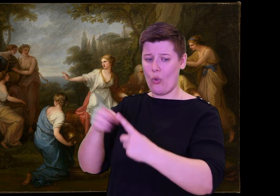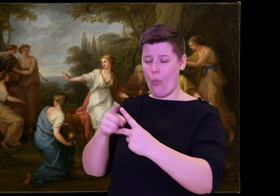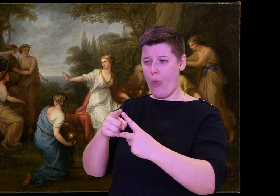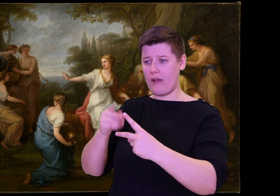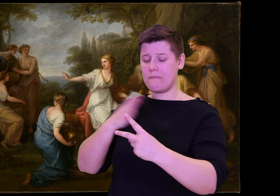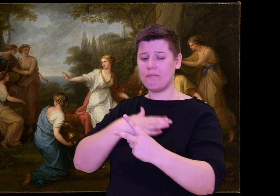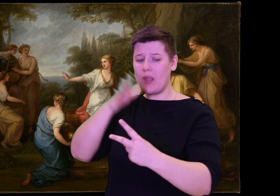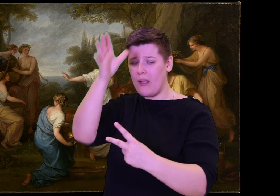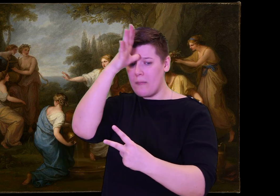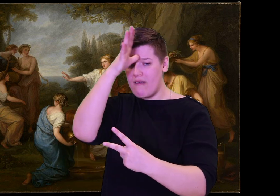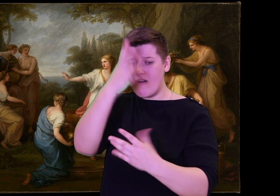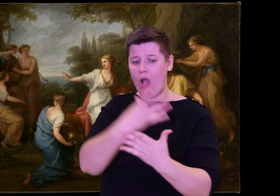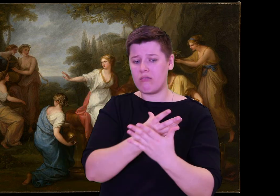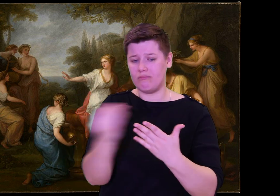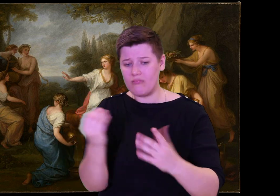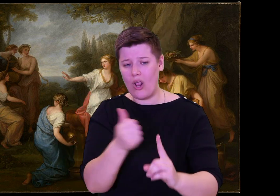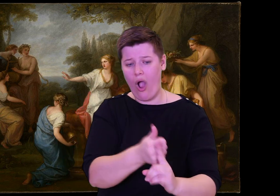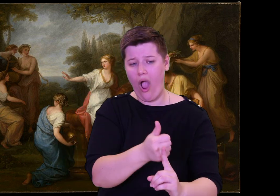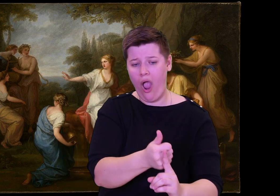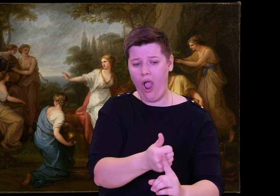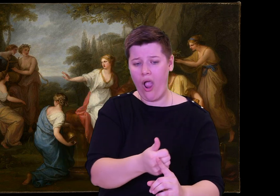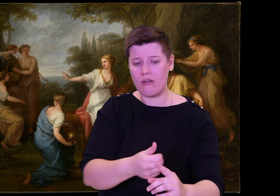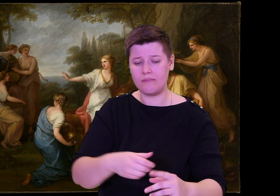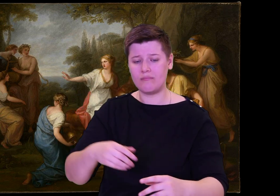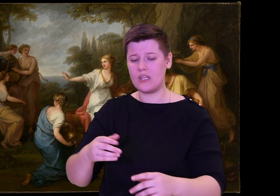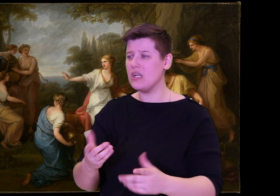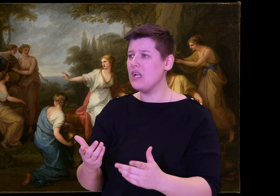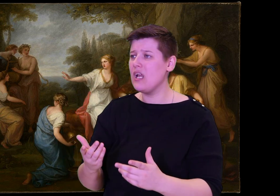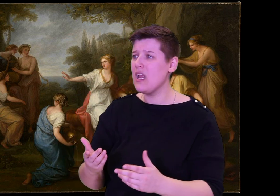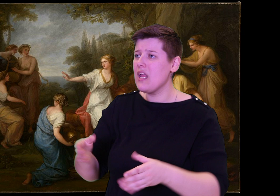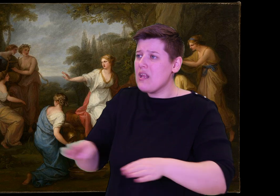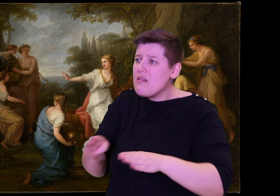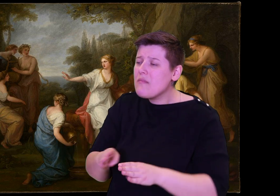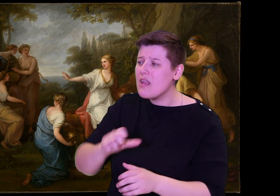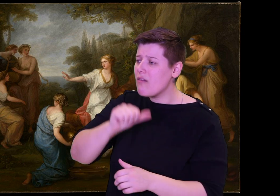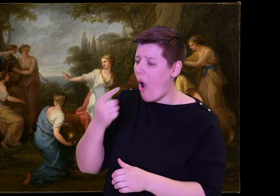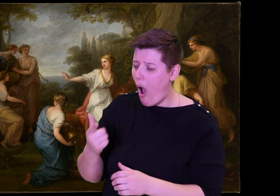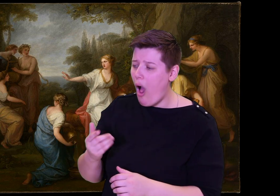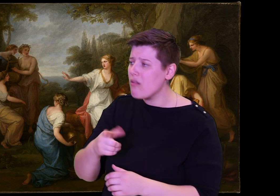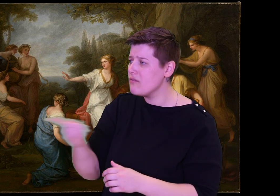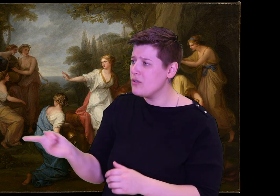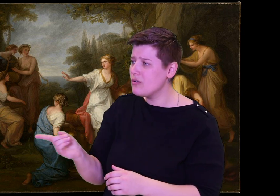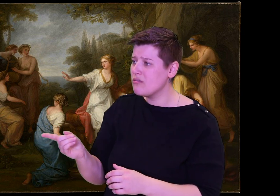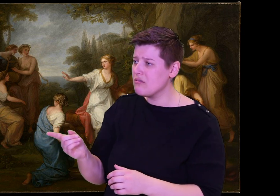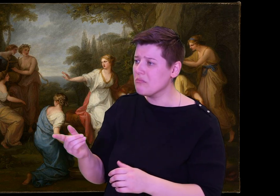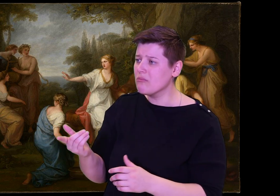Odysseus' loving son felt glad, and eagerly got up to speak and stood among